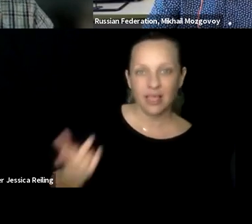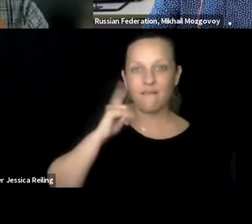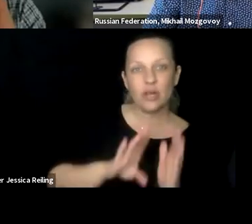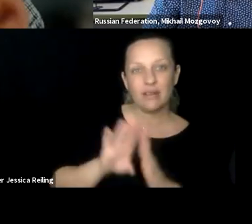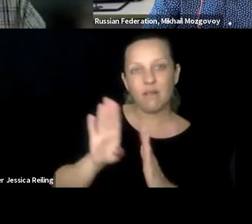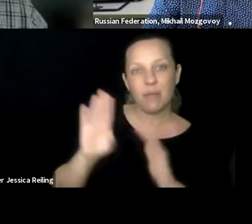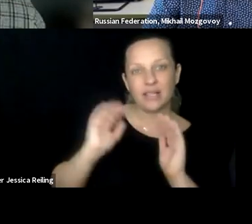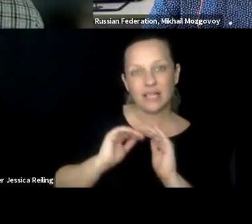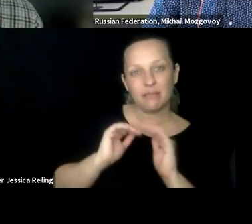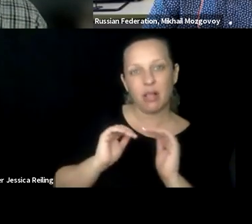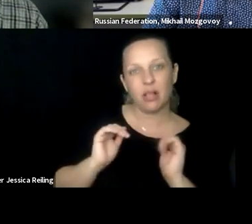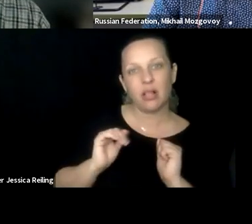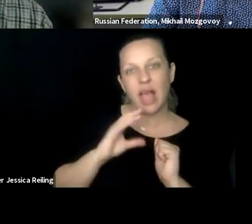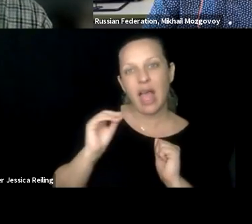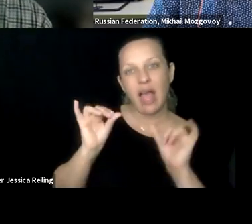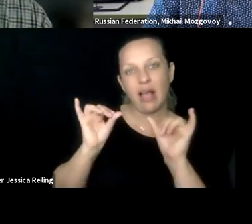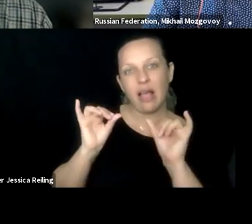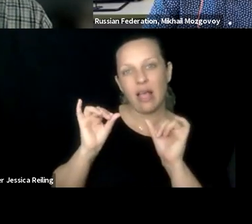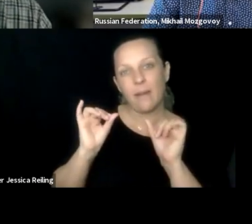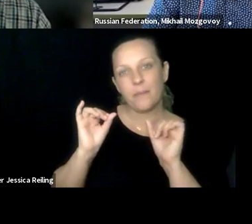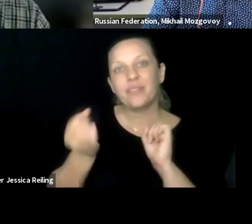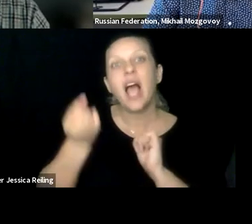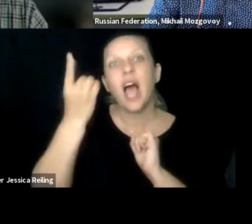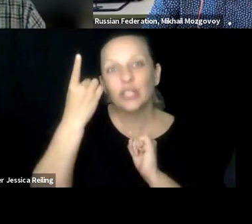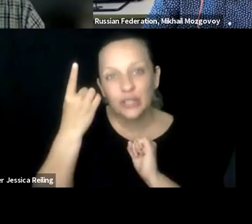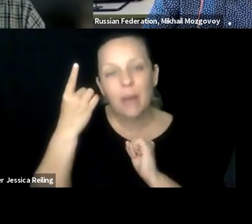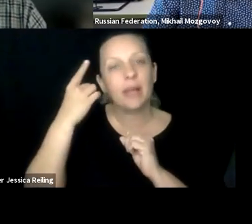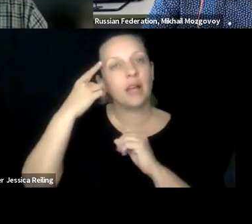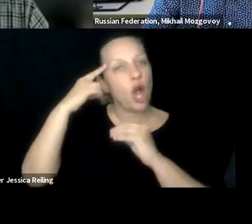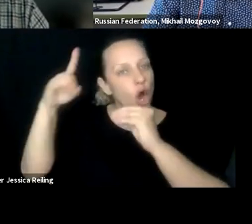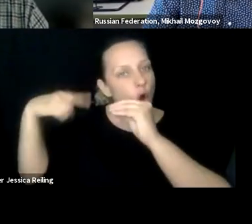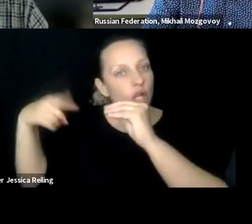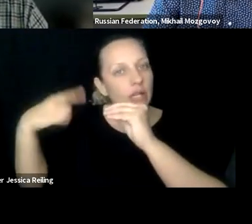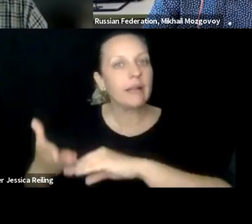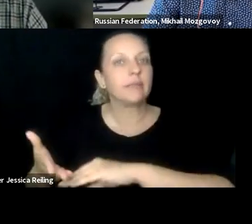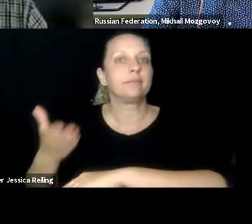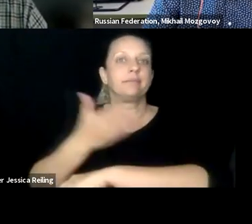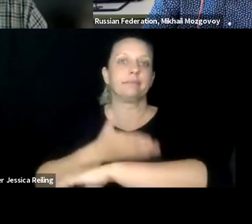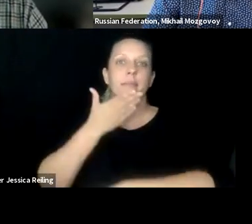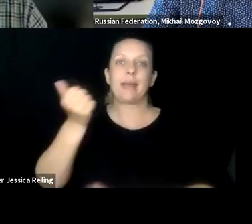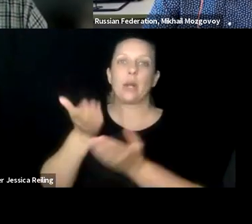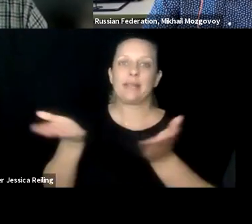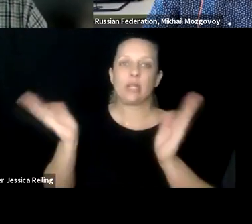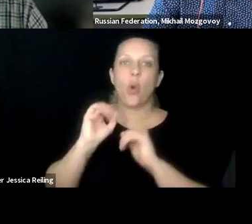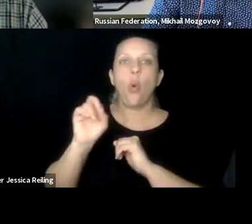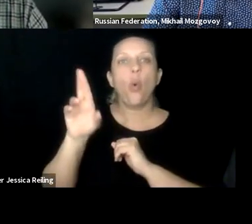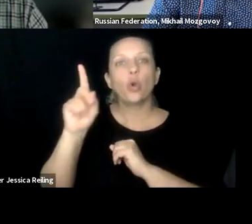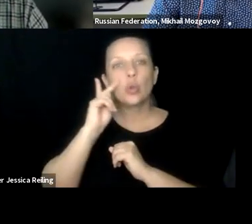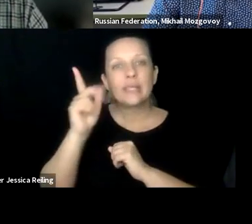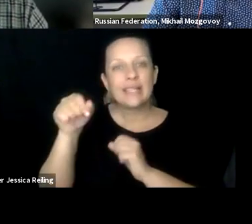supporting educators, that they are supported in terms of developing accessible